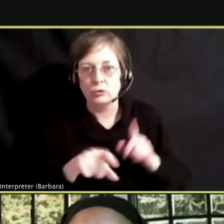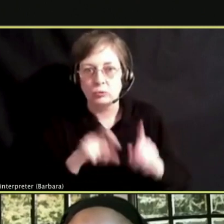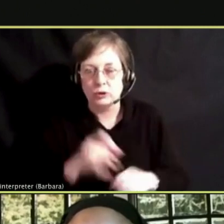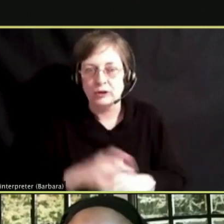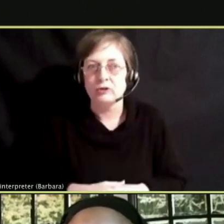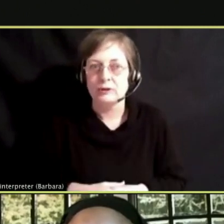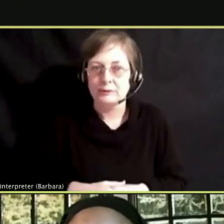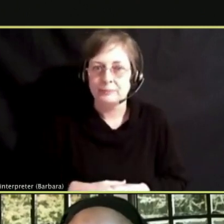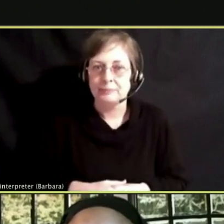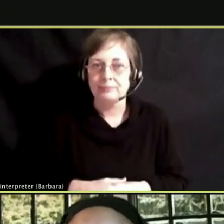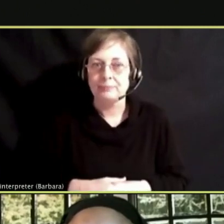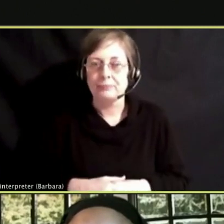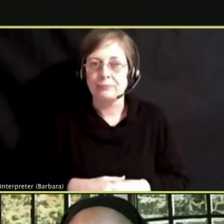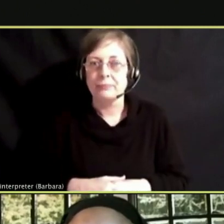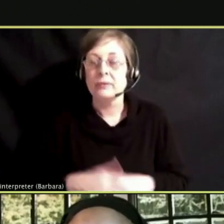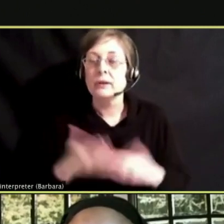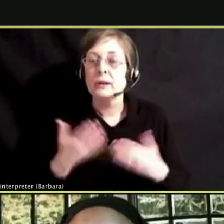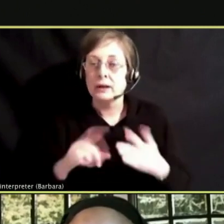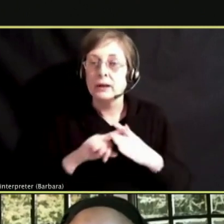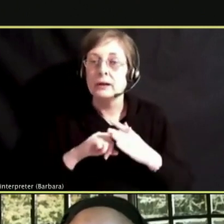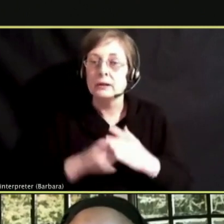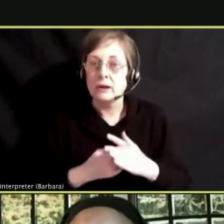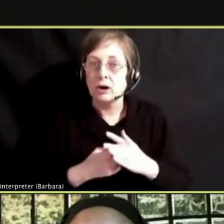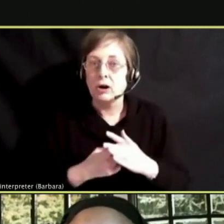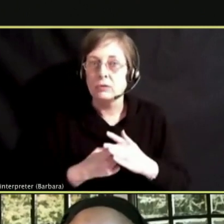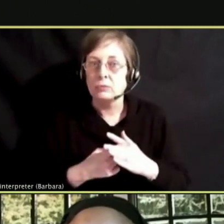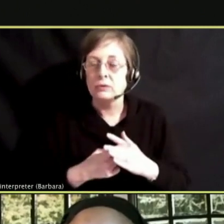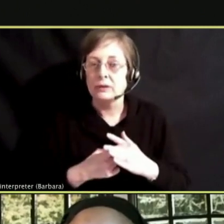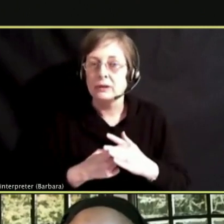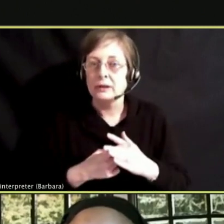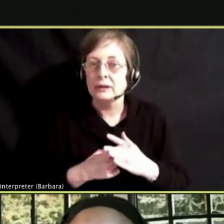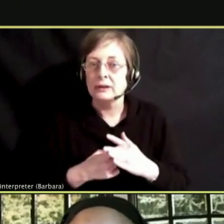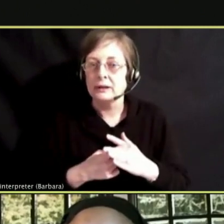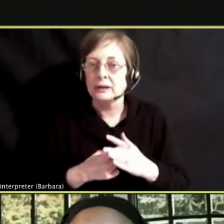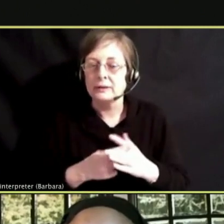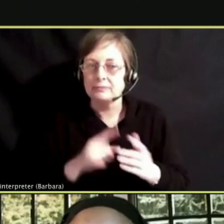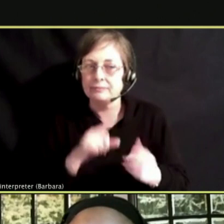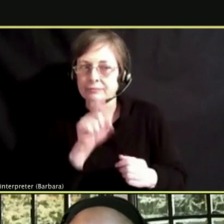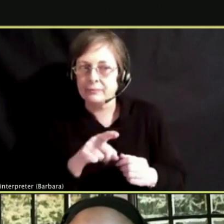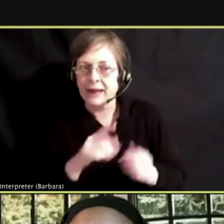LET START WITH HOW HAS VAPING BECOME SO WIDESPREAD.